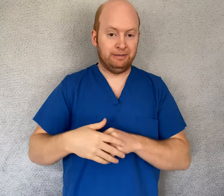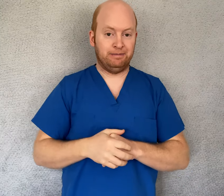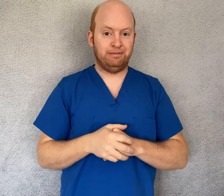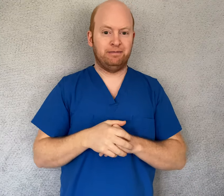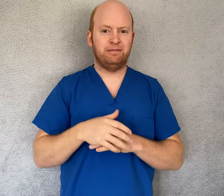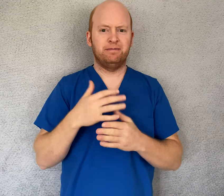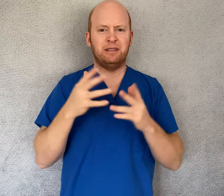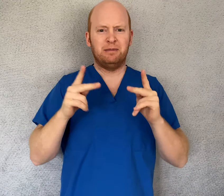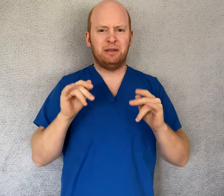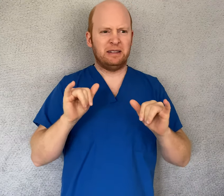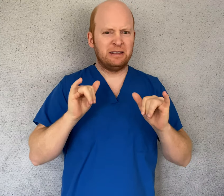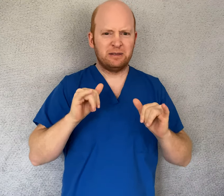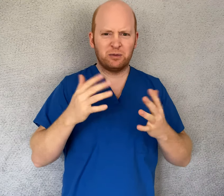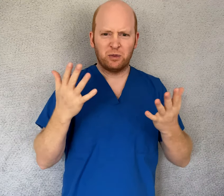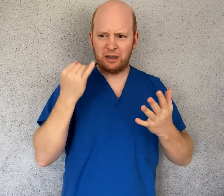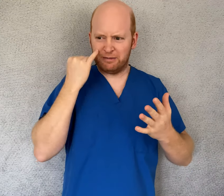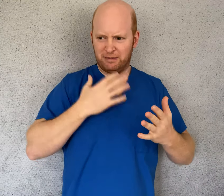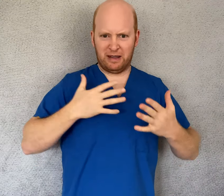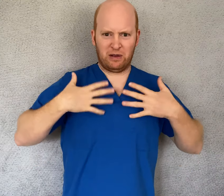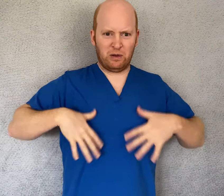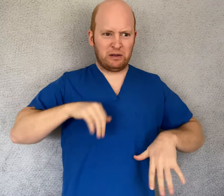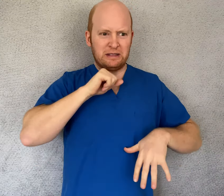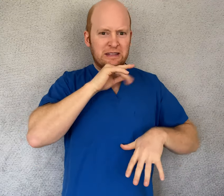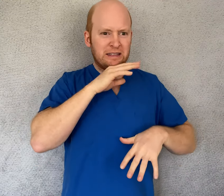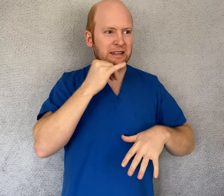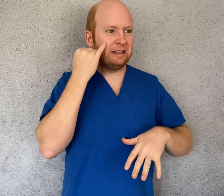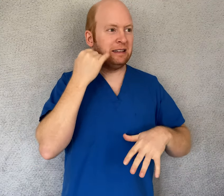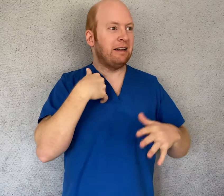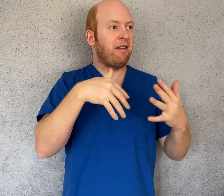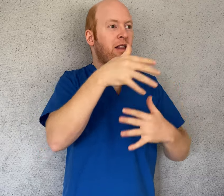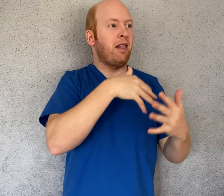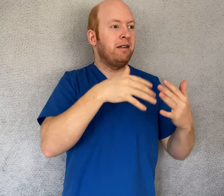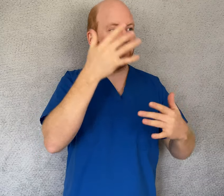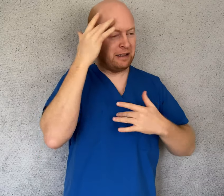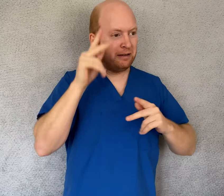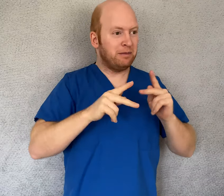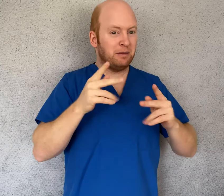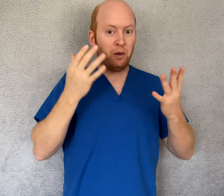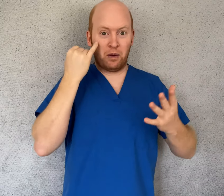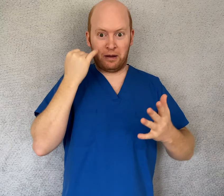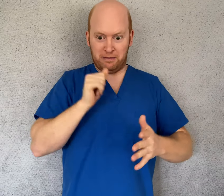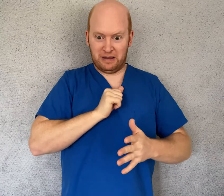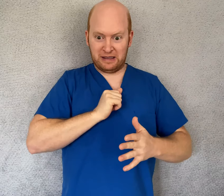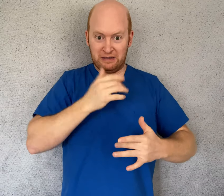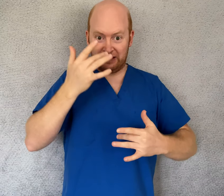Other people are also asking about how to clean contaminated clothes, especially if you’re sick or